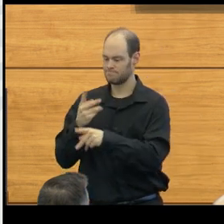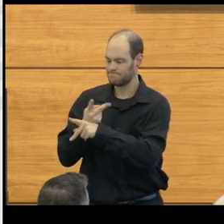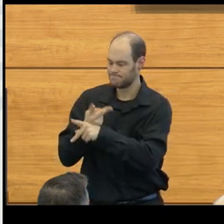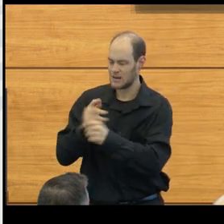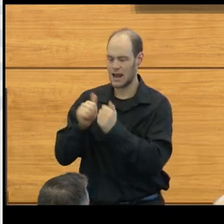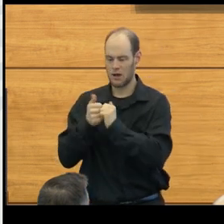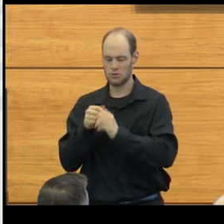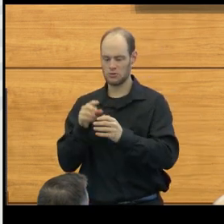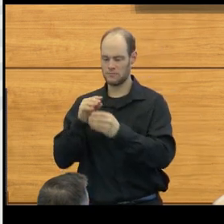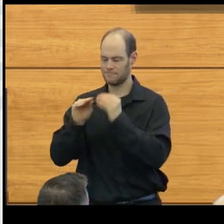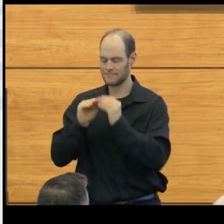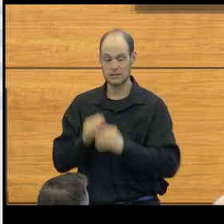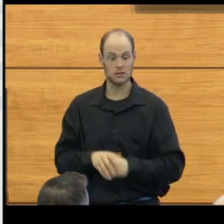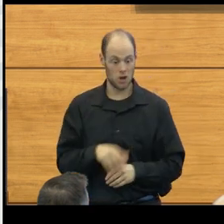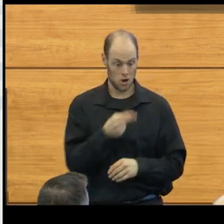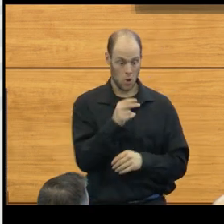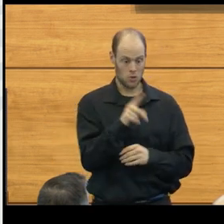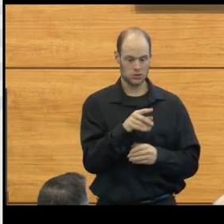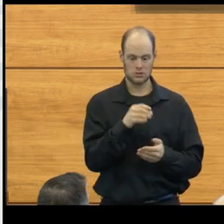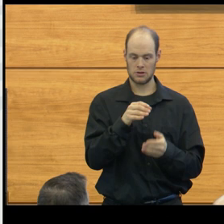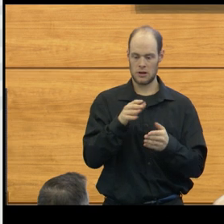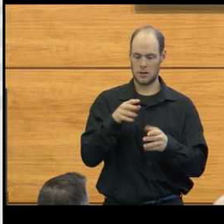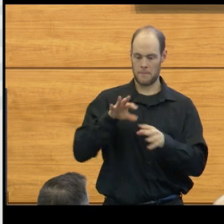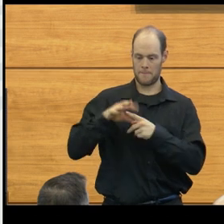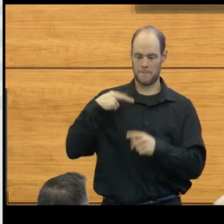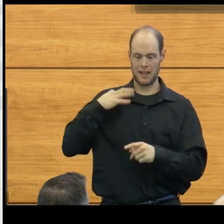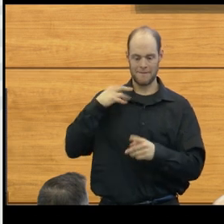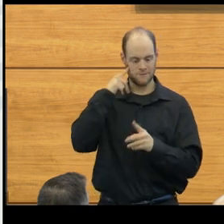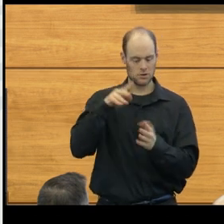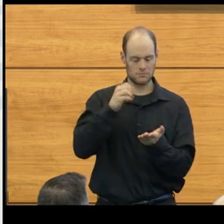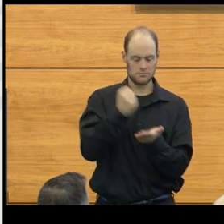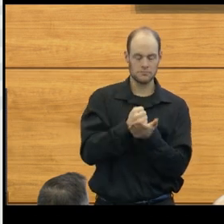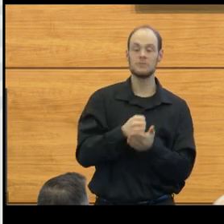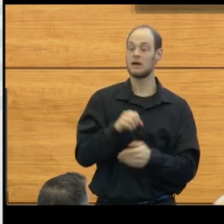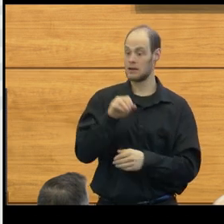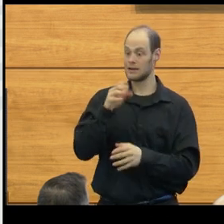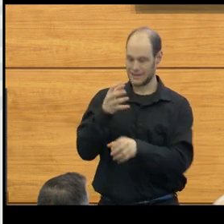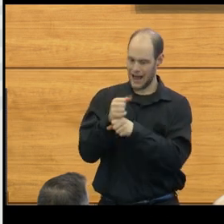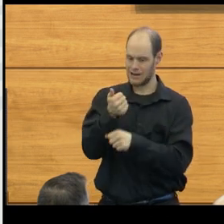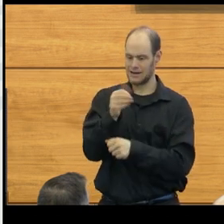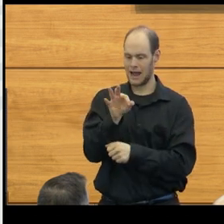In 1956, Holter applied for a patent and he eventually received it in 1961.